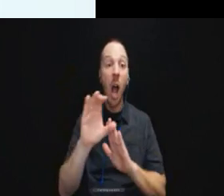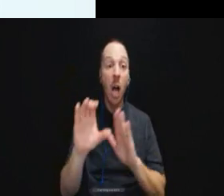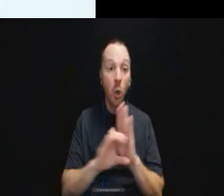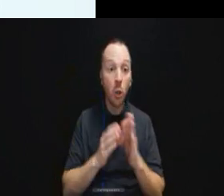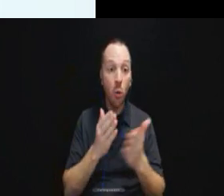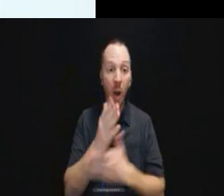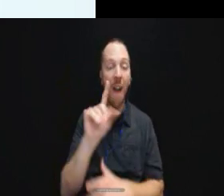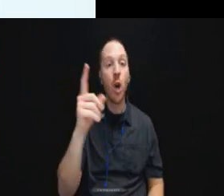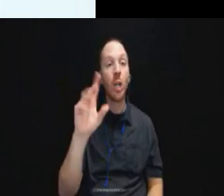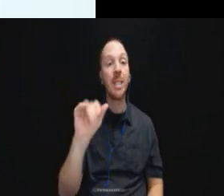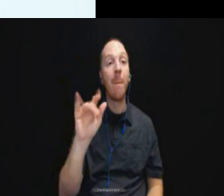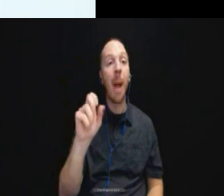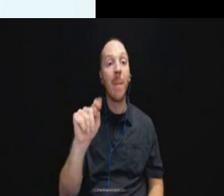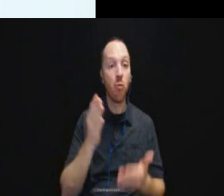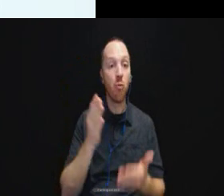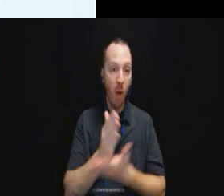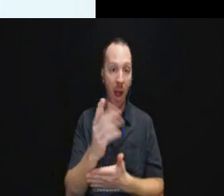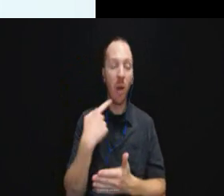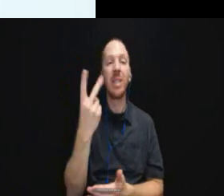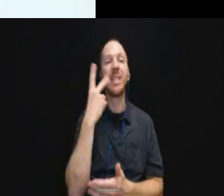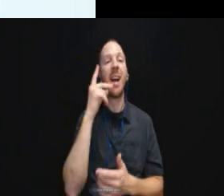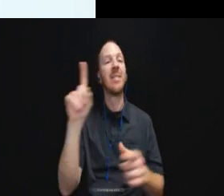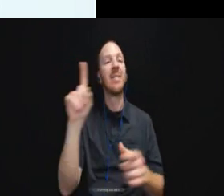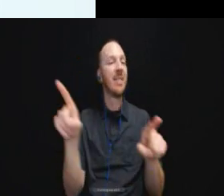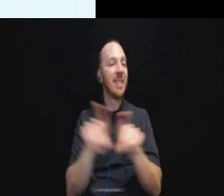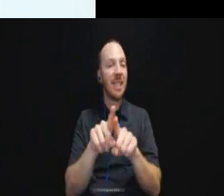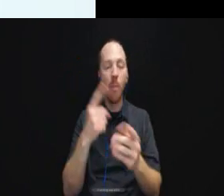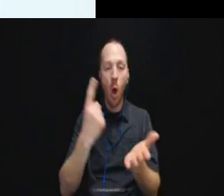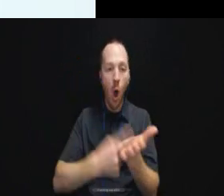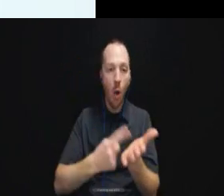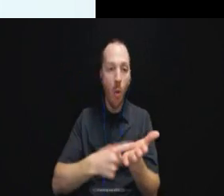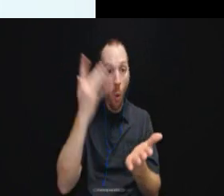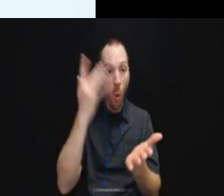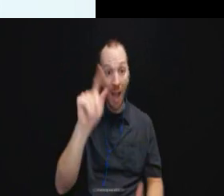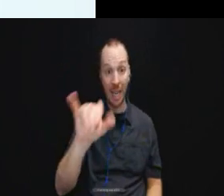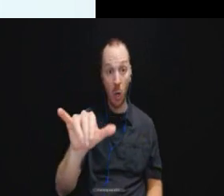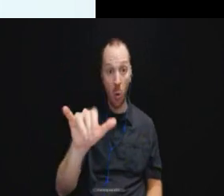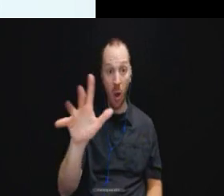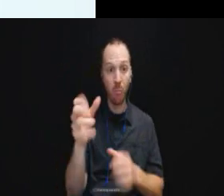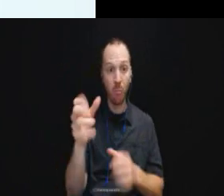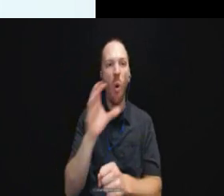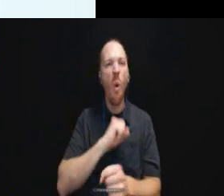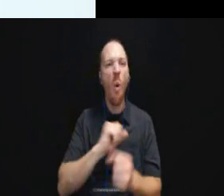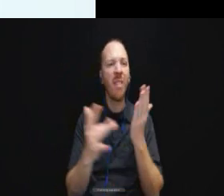And we see the same sort of arguments about why TTYs are outdated technology and concerns